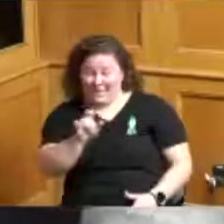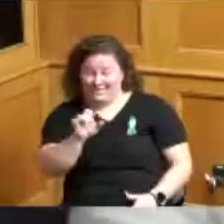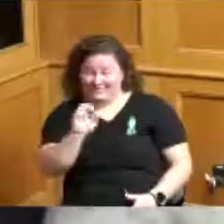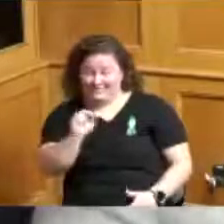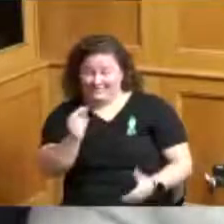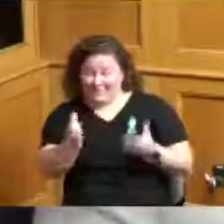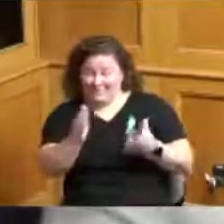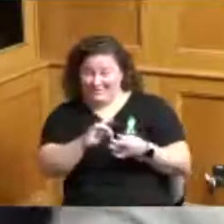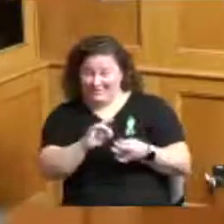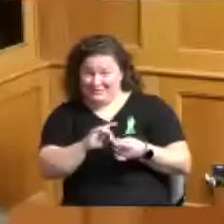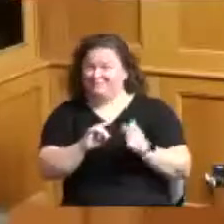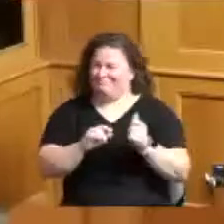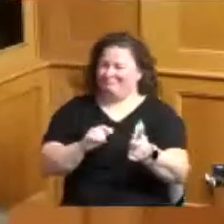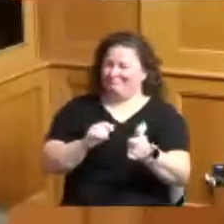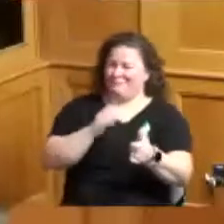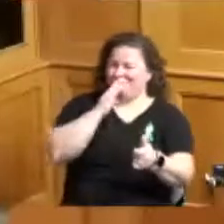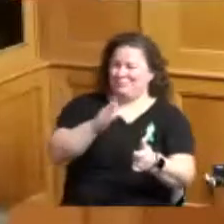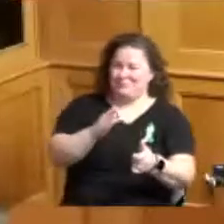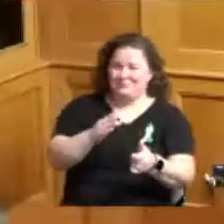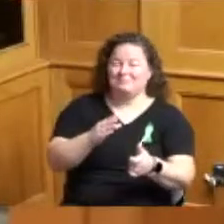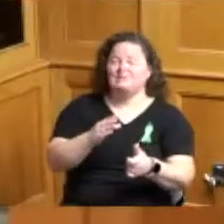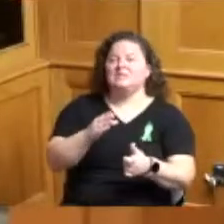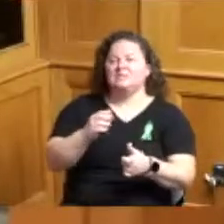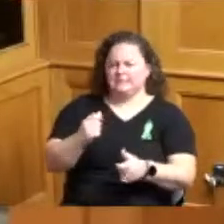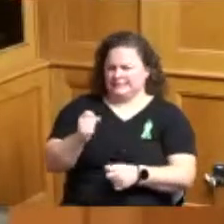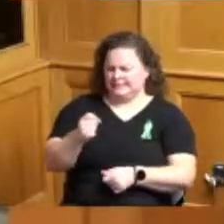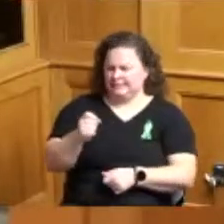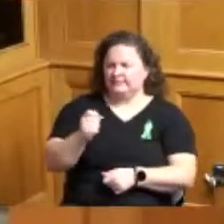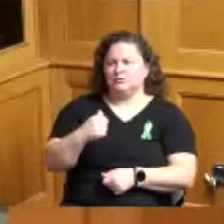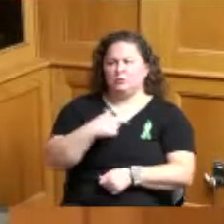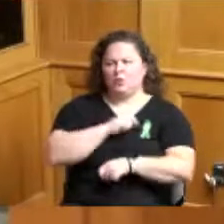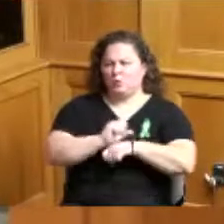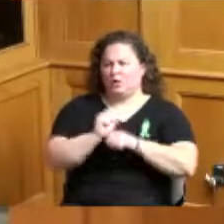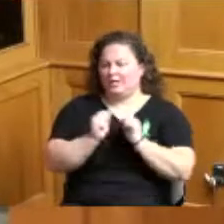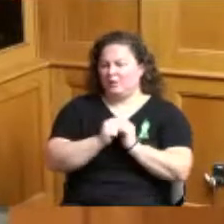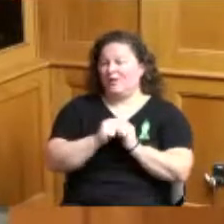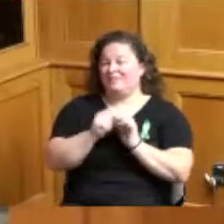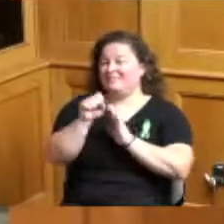sure thank you Commissioner we are working with the state on medicaid unwinding so as